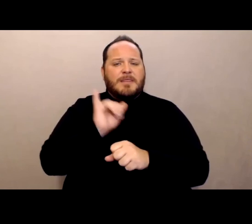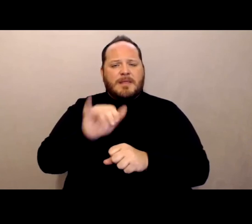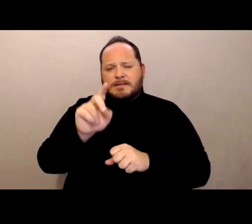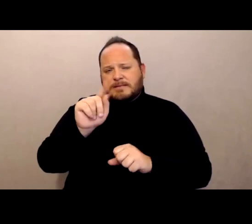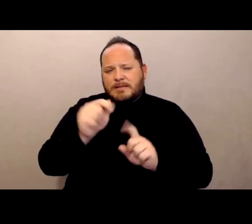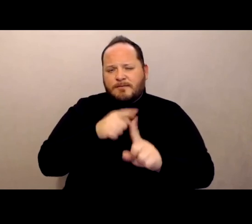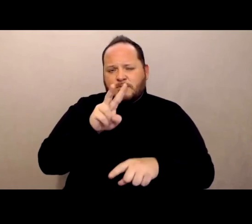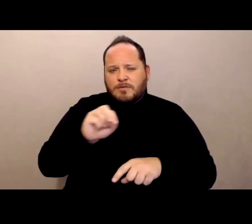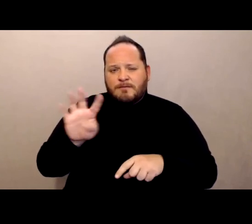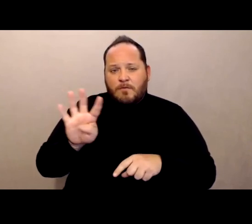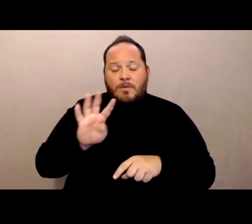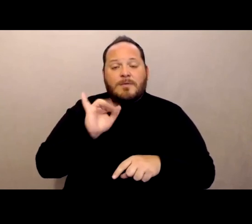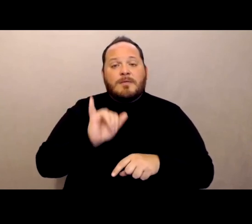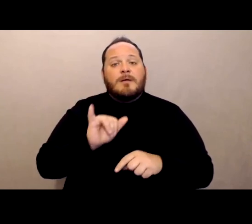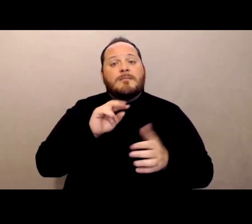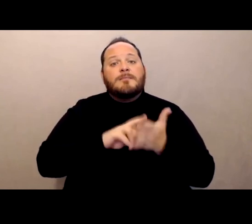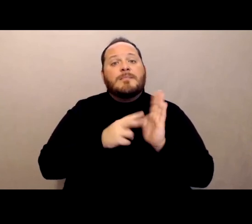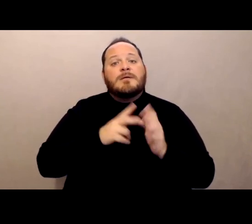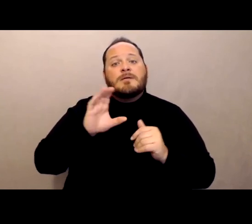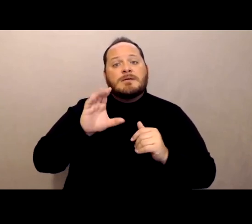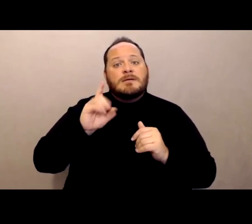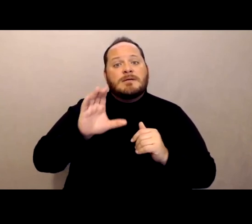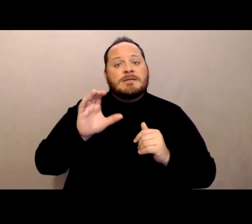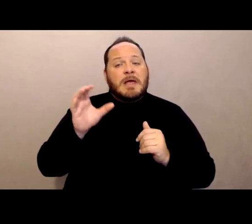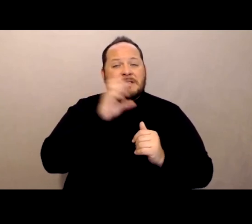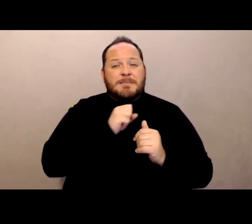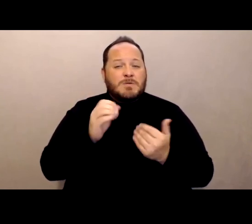that where the CDC estimates that almost 400,000